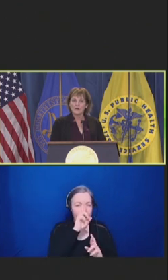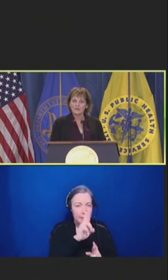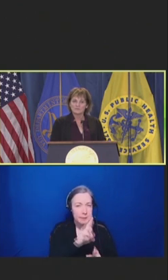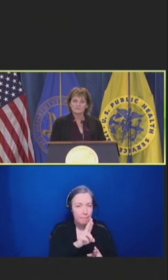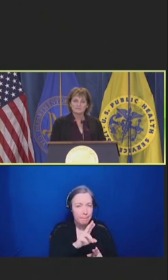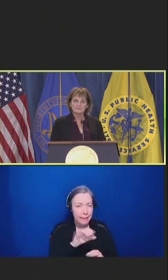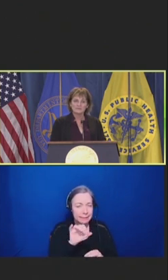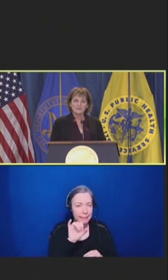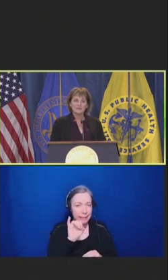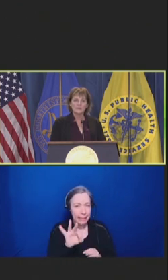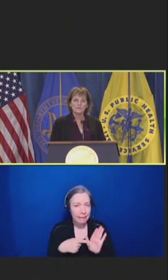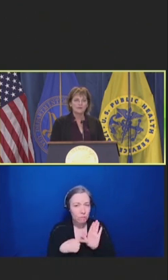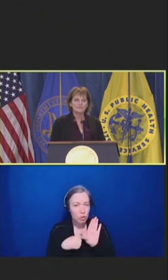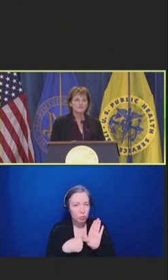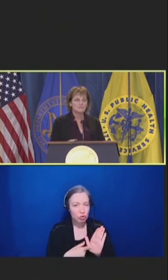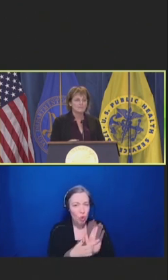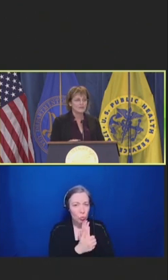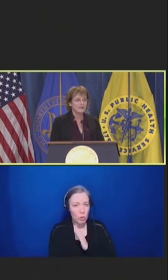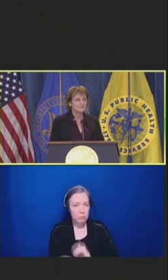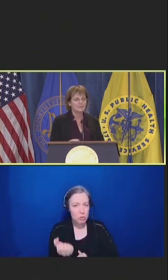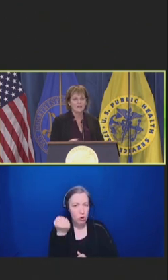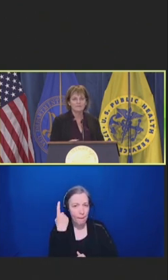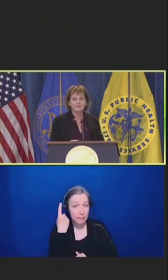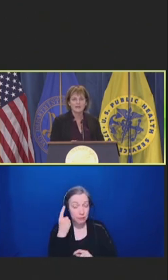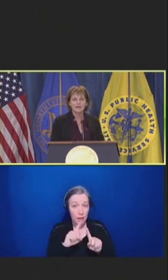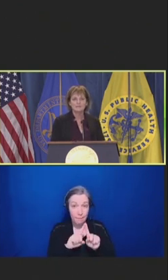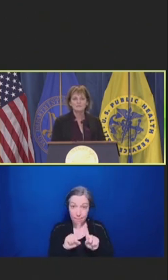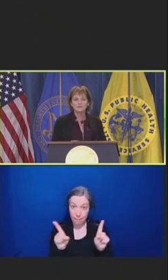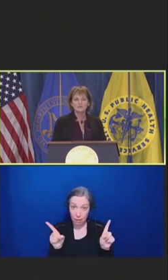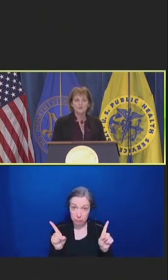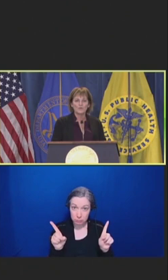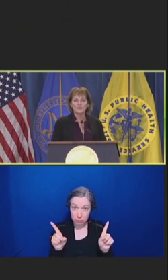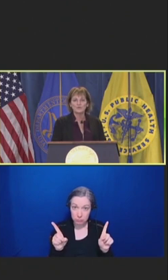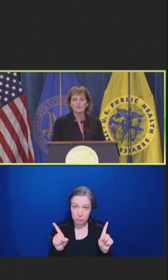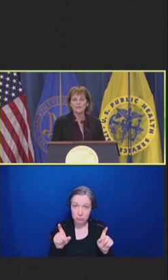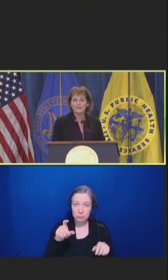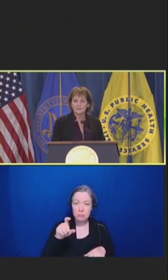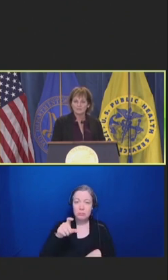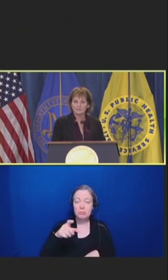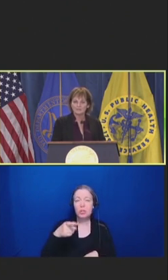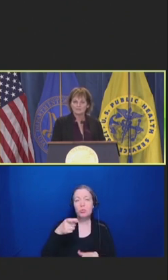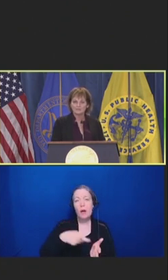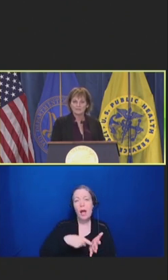But you have to be able to have the time to show that you care.